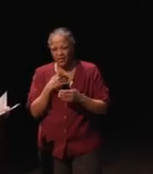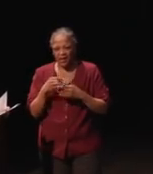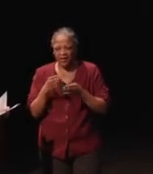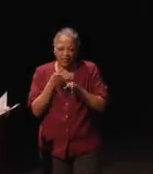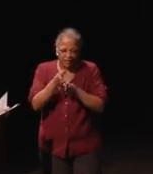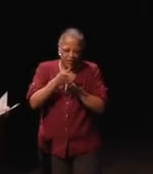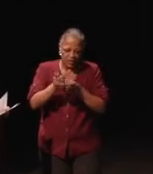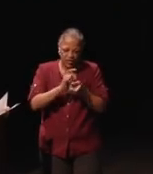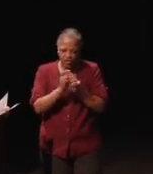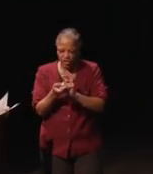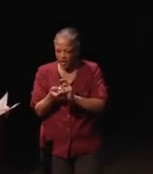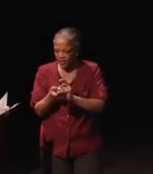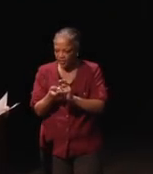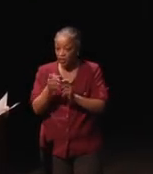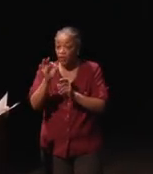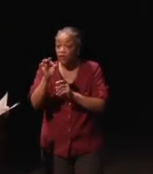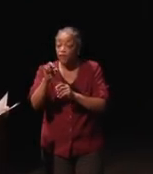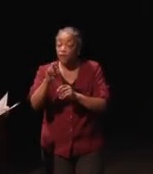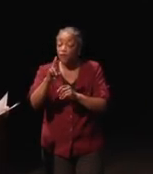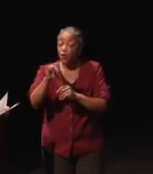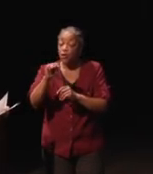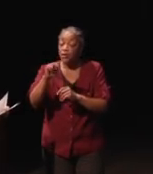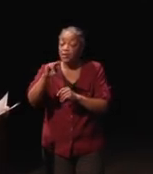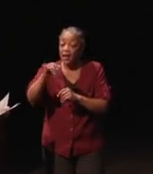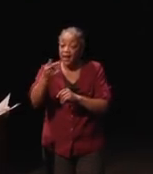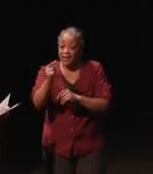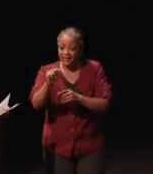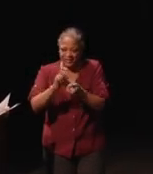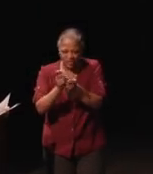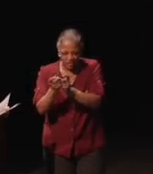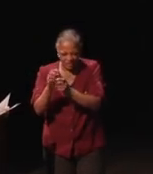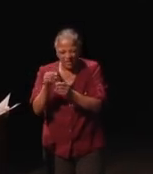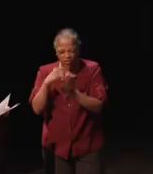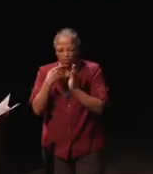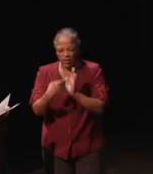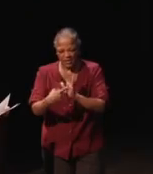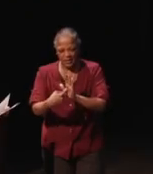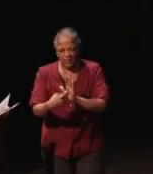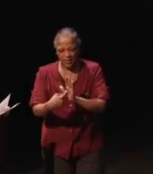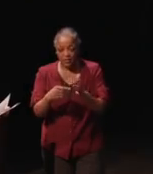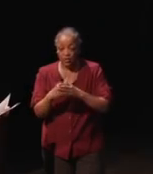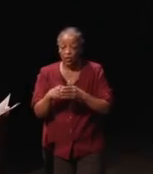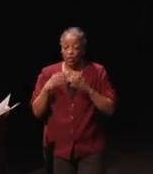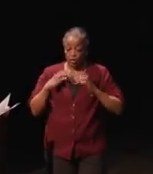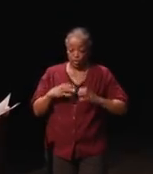Port is a good example. It's changed significantly and consumer reliance on the ability to